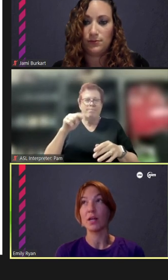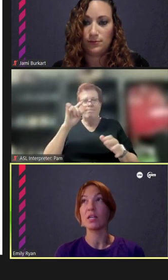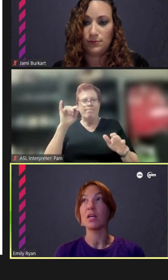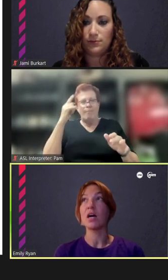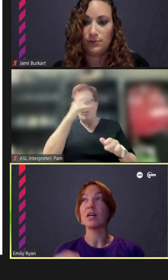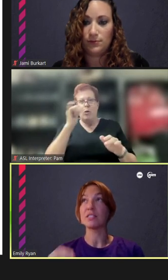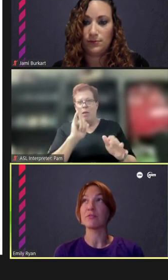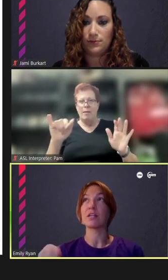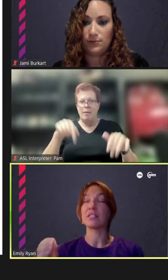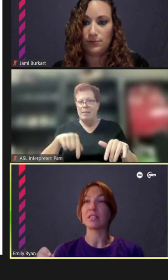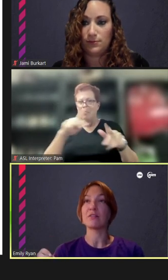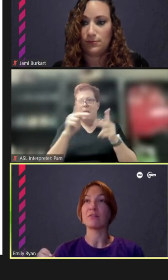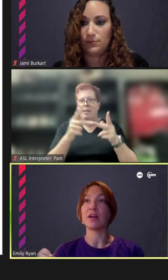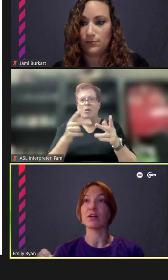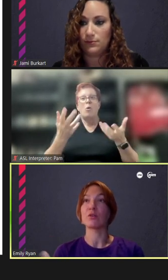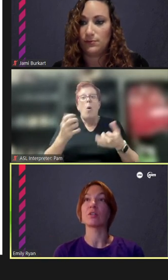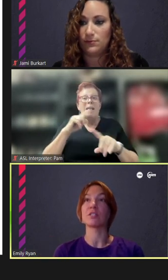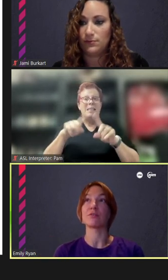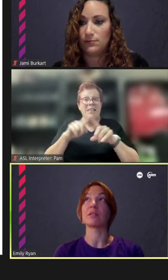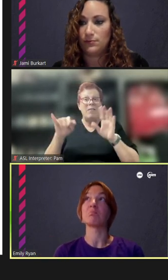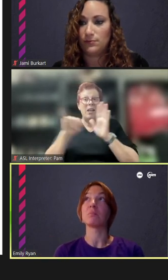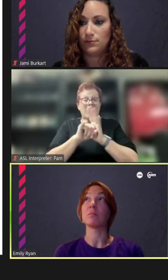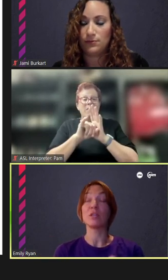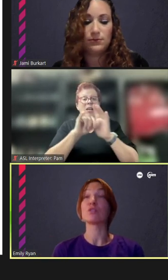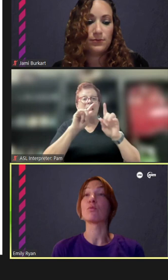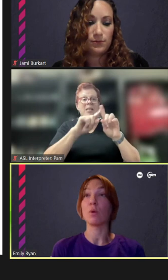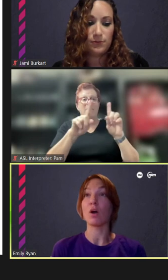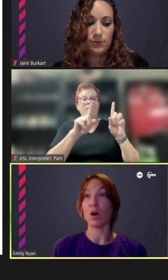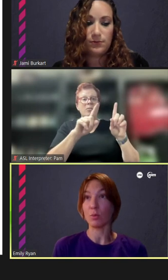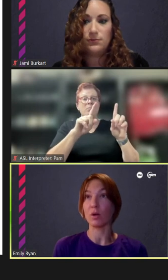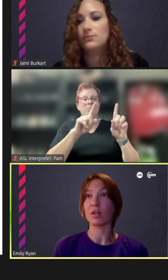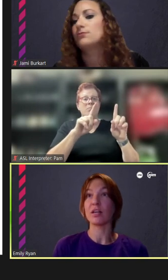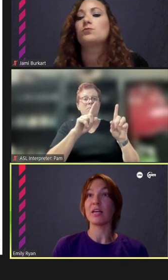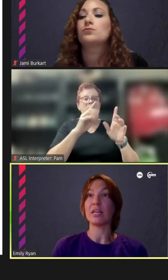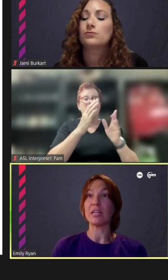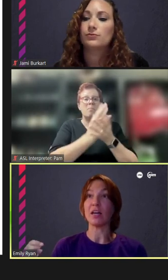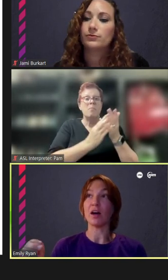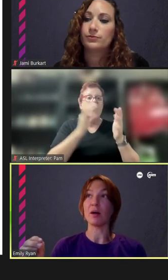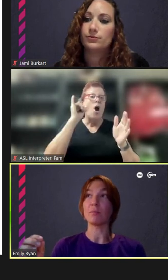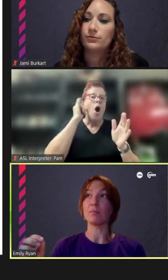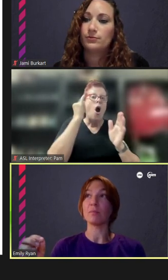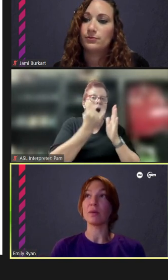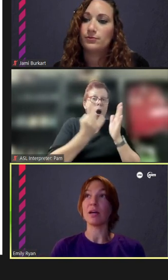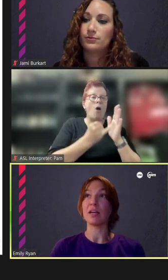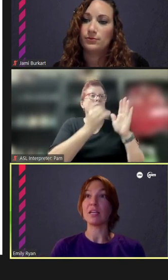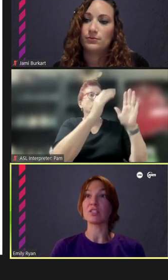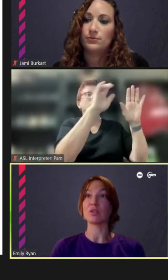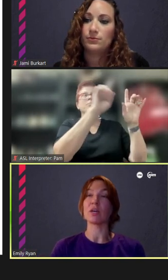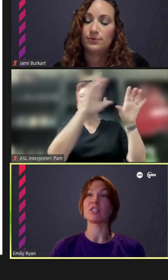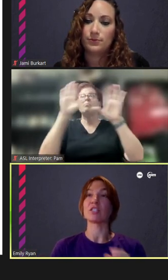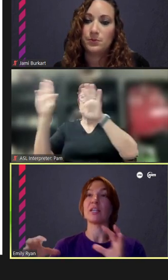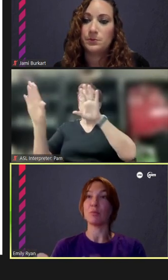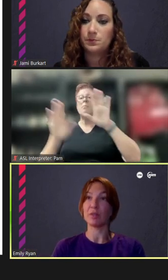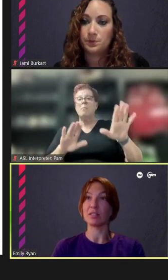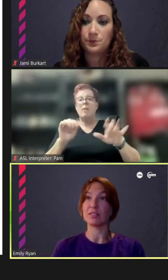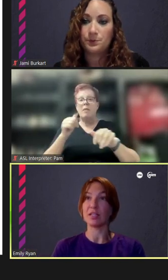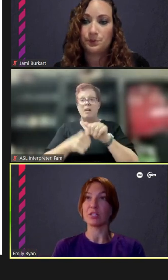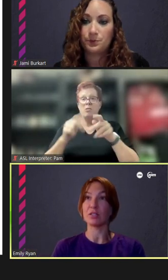want a different Identifier or different piece of artwork in -- at each location within a station